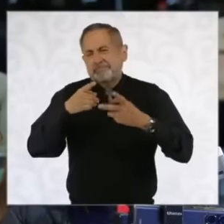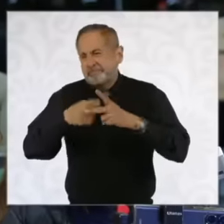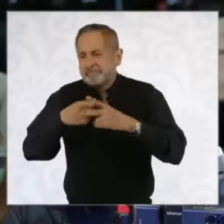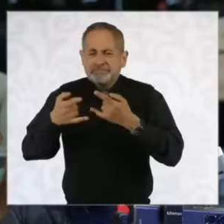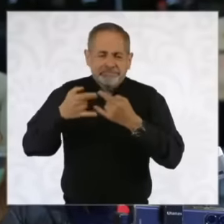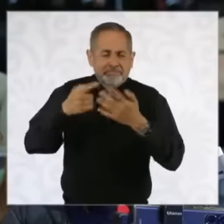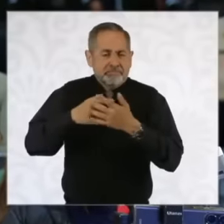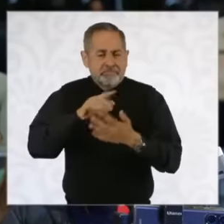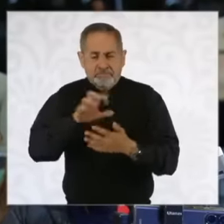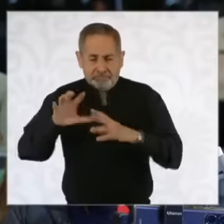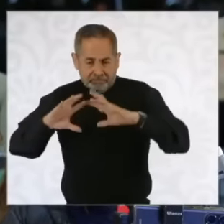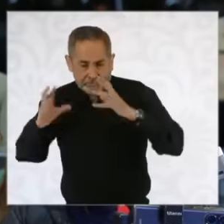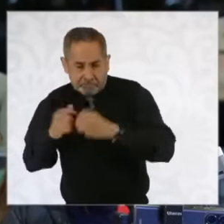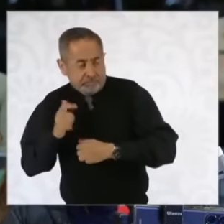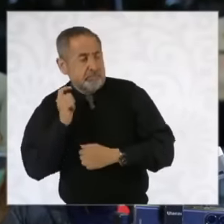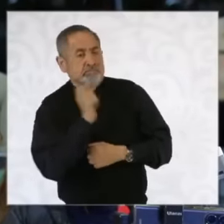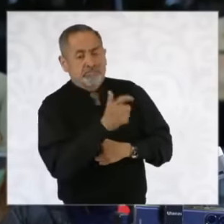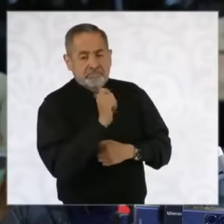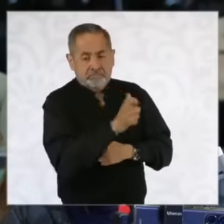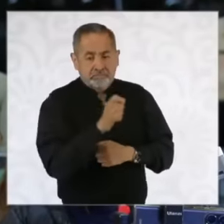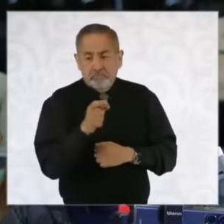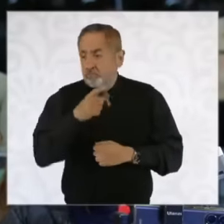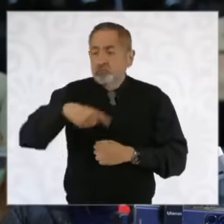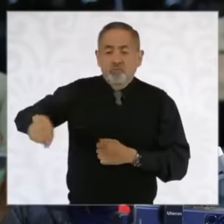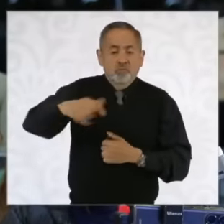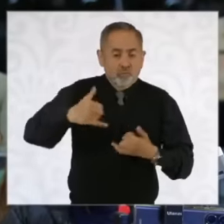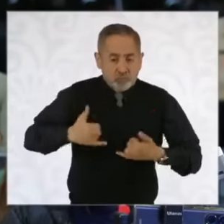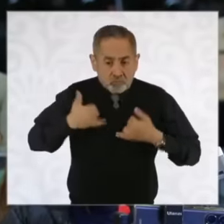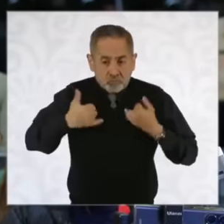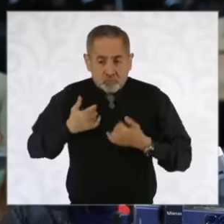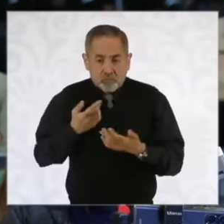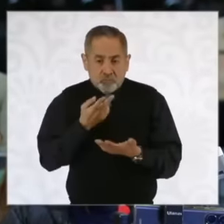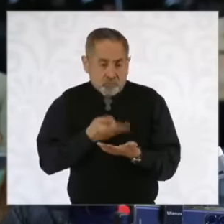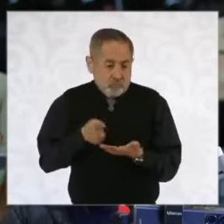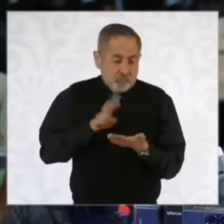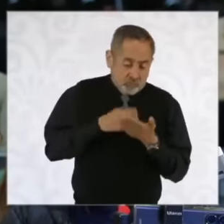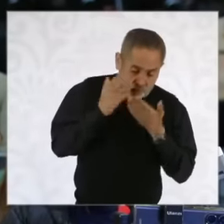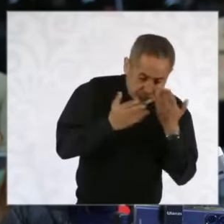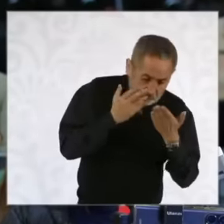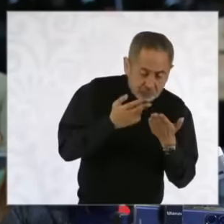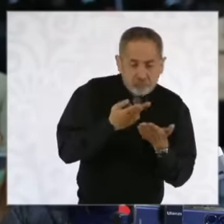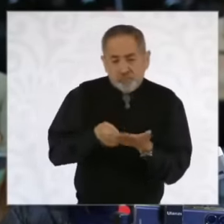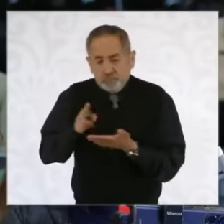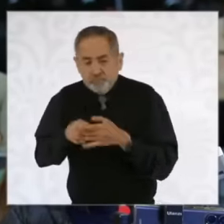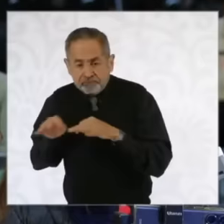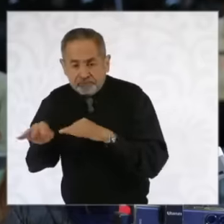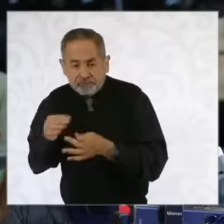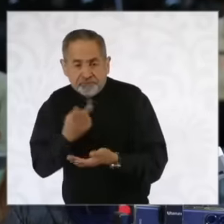that forces many young people to have to study and work eh Even though there is even a scheme,